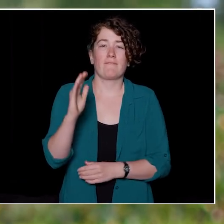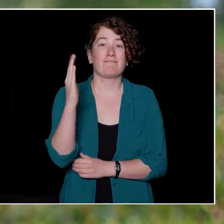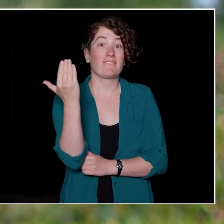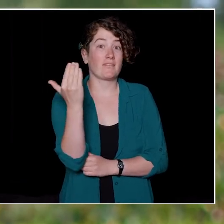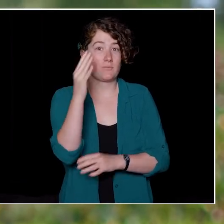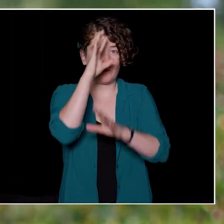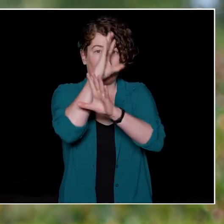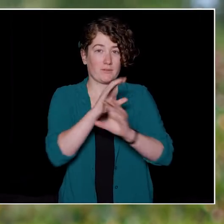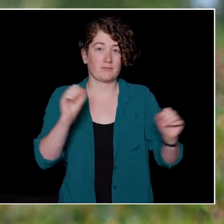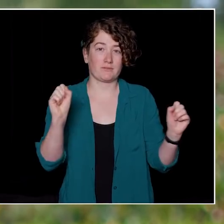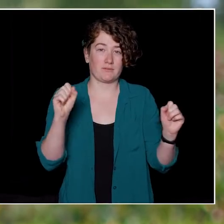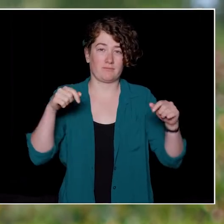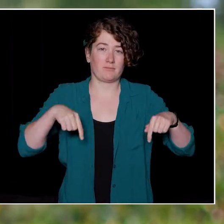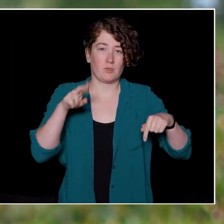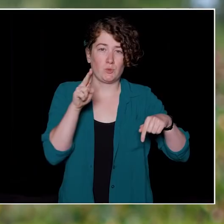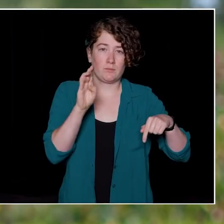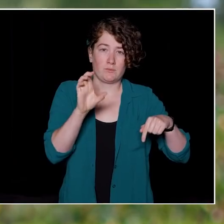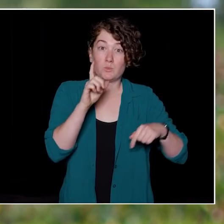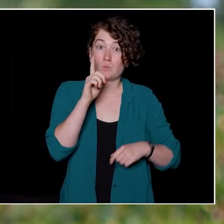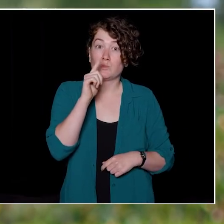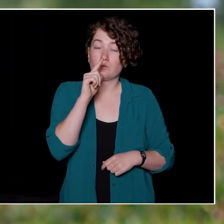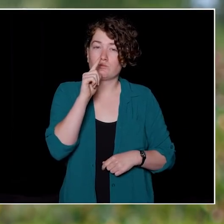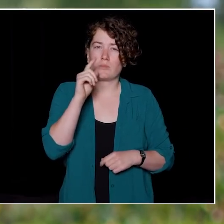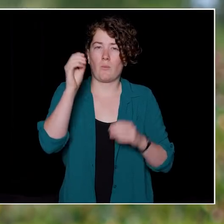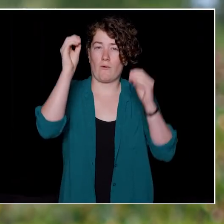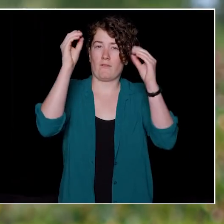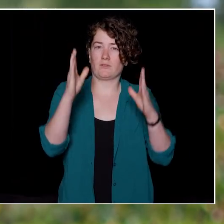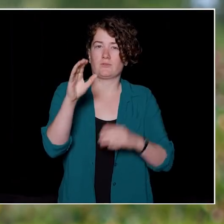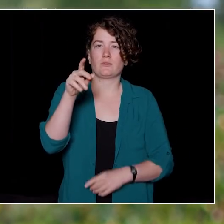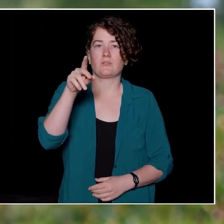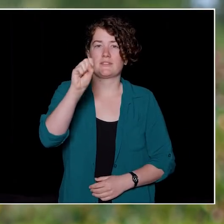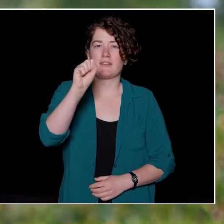of the University of British Columbia, Professor Santa Ono.